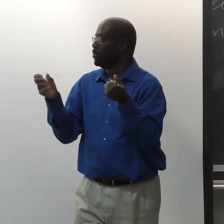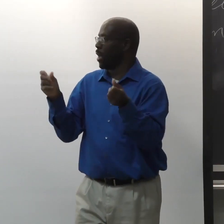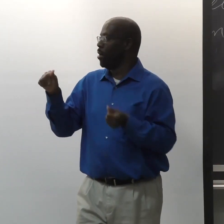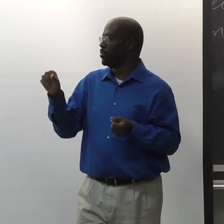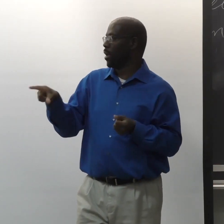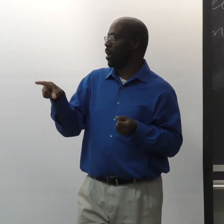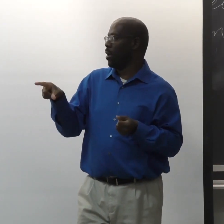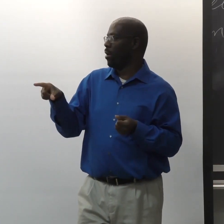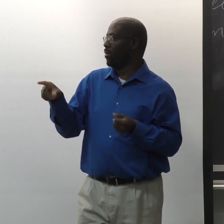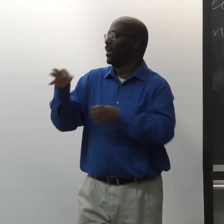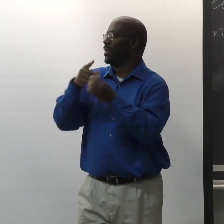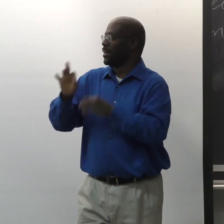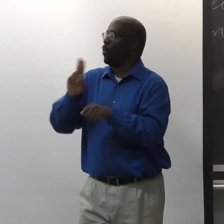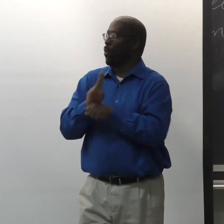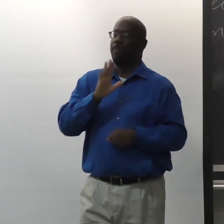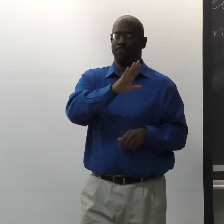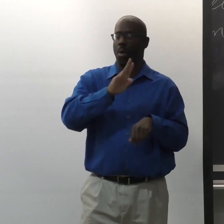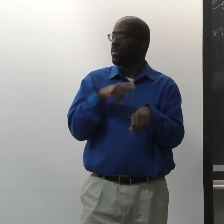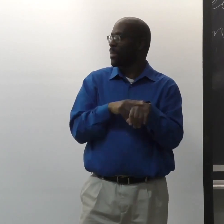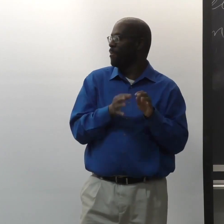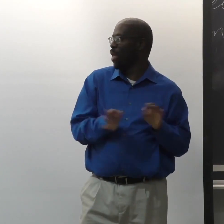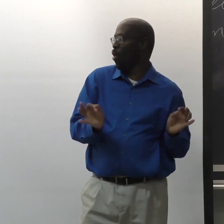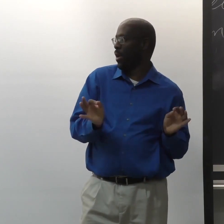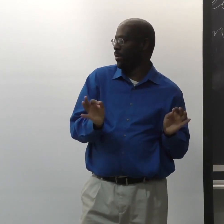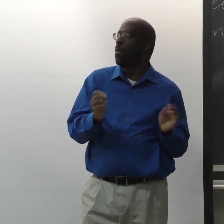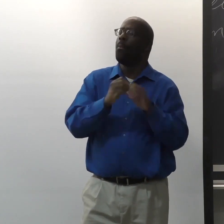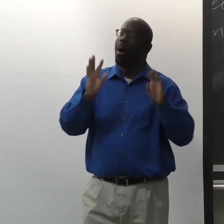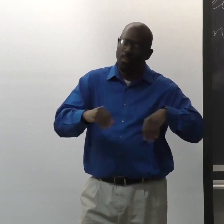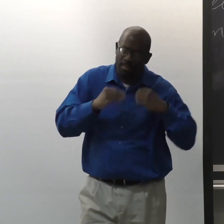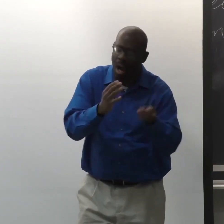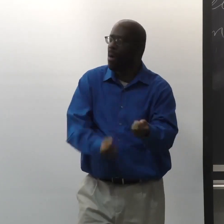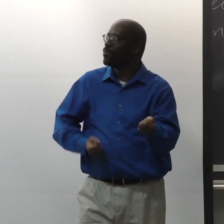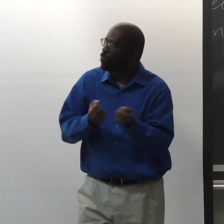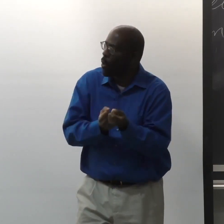the school forces them to sign in American Sign Language instead of using their native language,